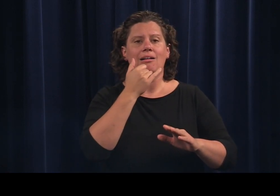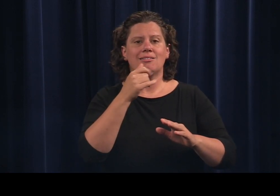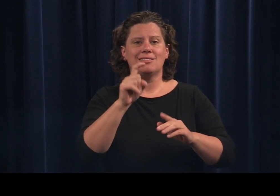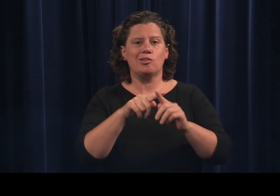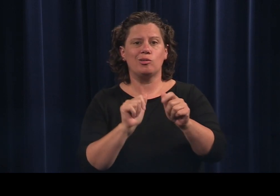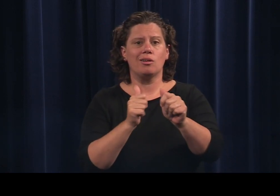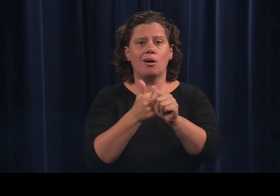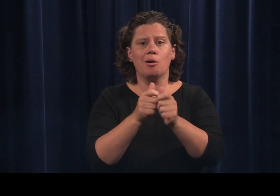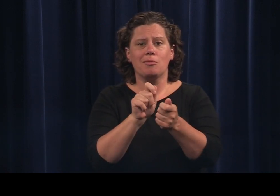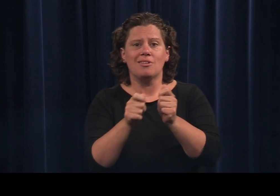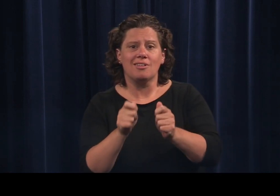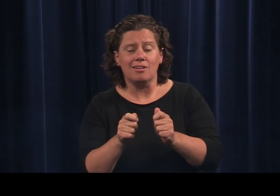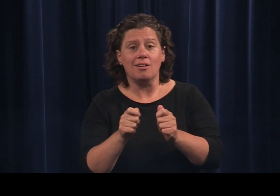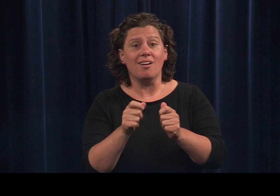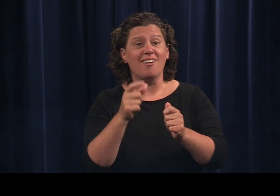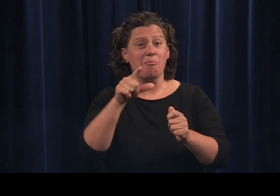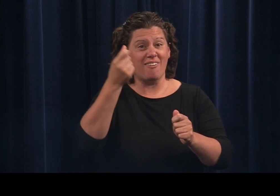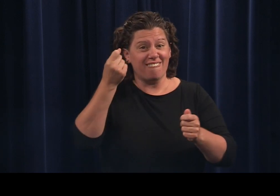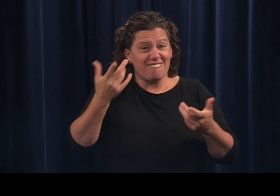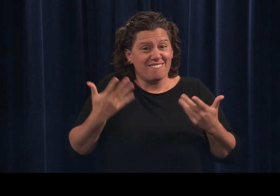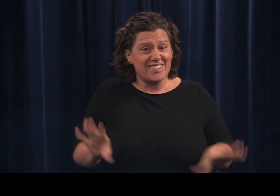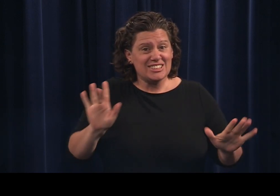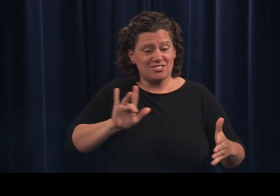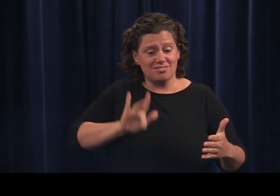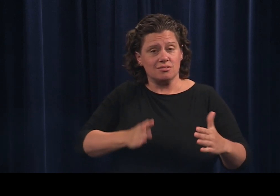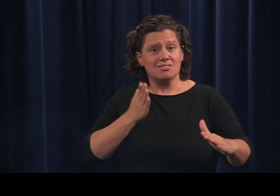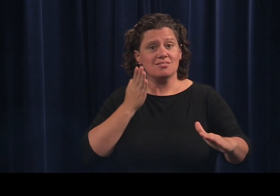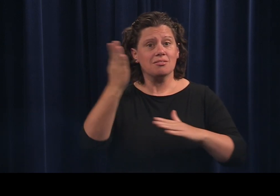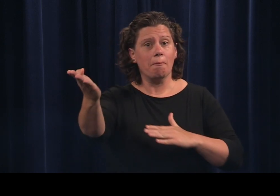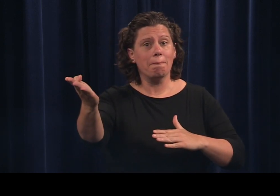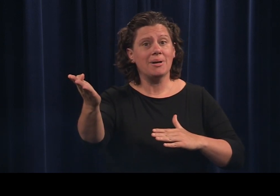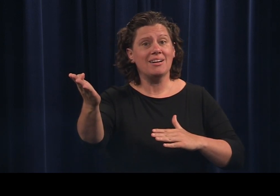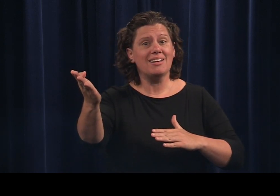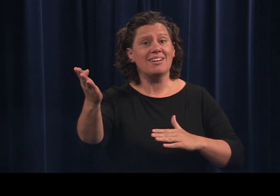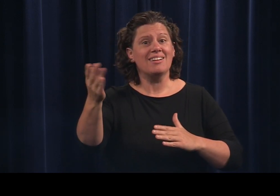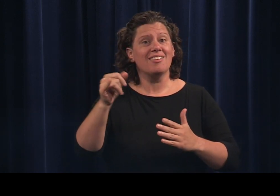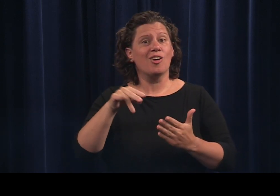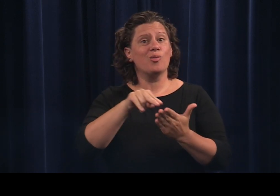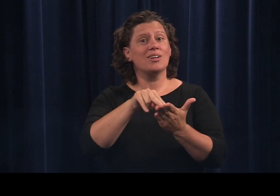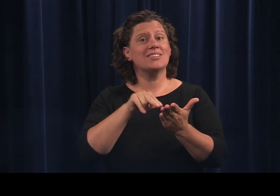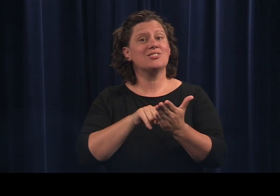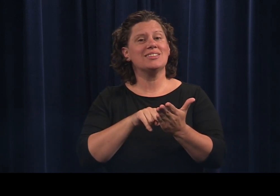needs to be updated after submitting the registration you'll need to wait to